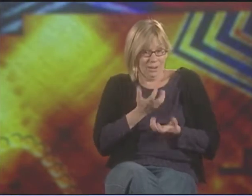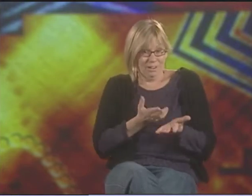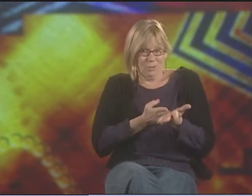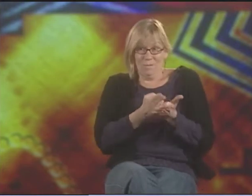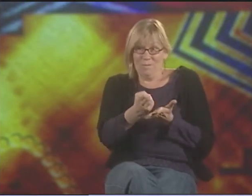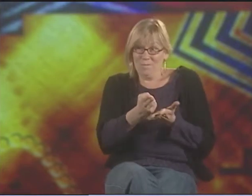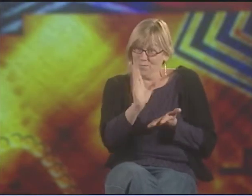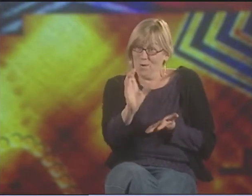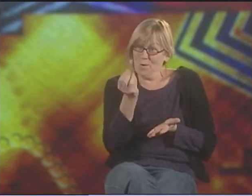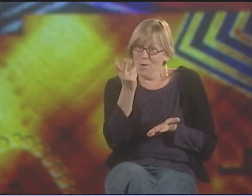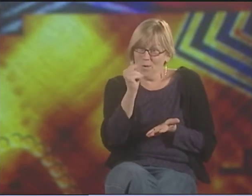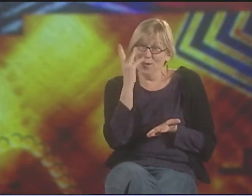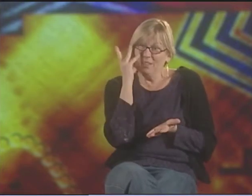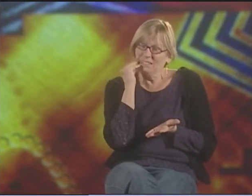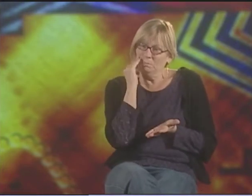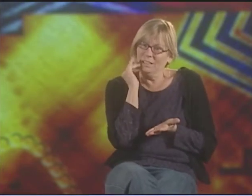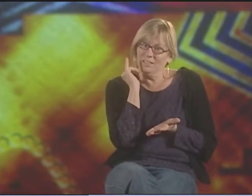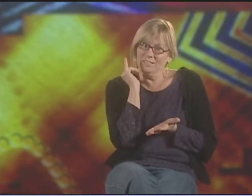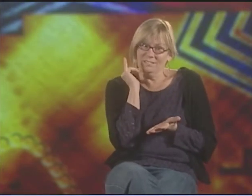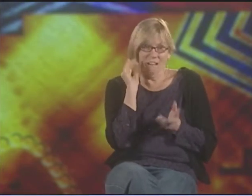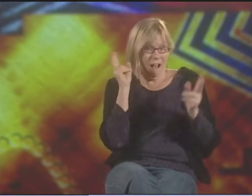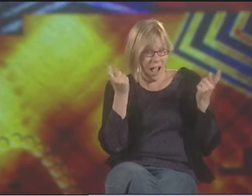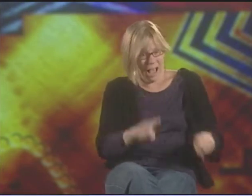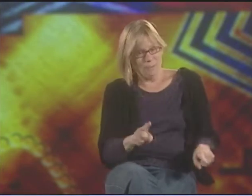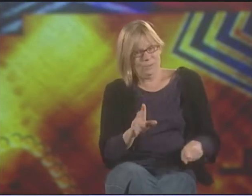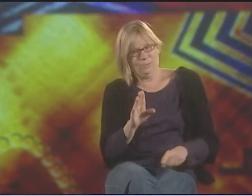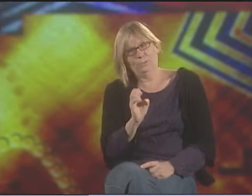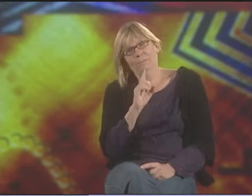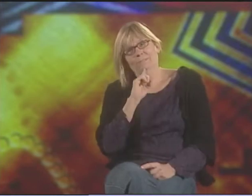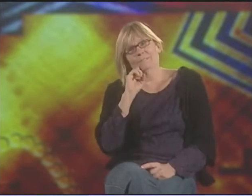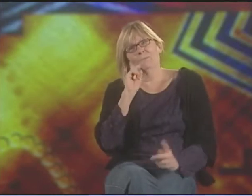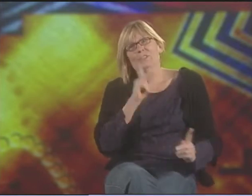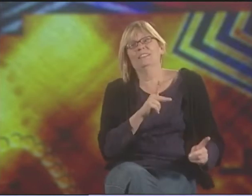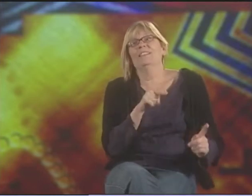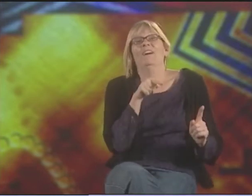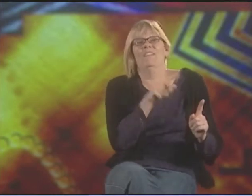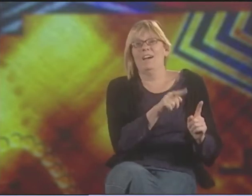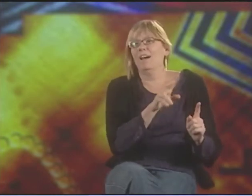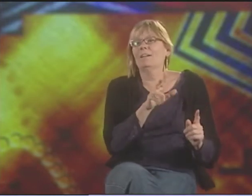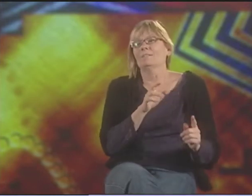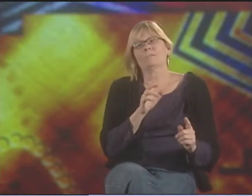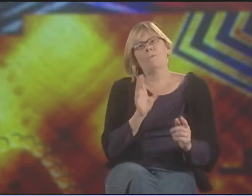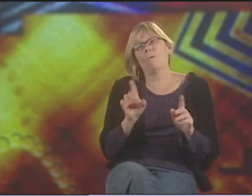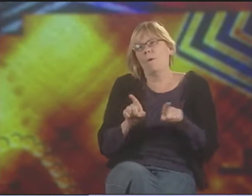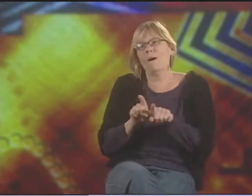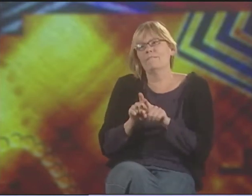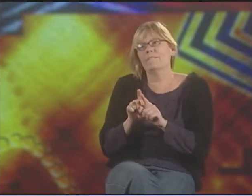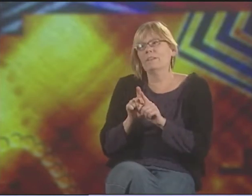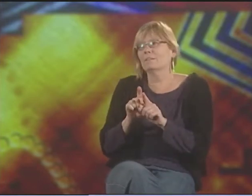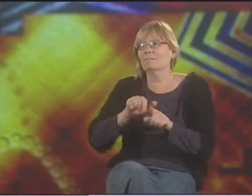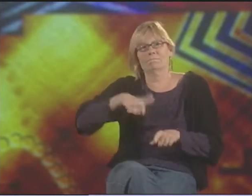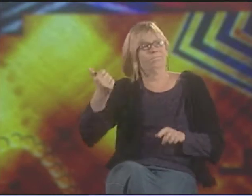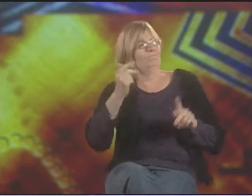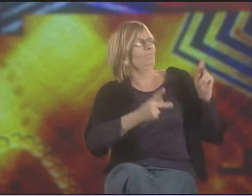SO IT'S INCREDIBLE. SOMEBODY EXPRESSES THE TRUTH OF THEIR OWN EXPERIENCE. SOMETIMES THERE ARE PARALLELS TO OTHER GROUPS